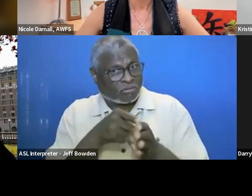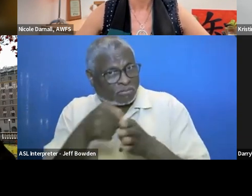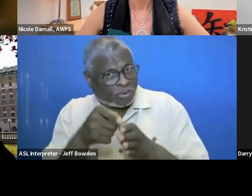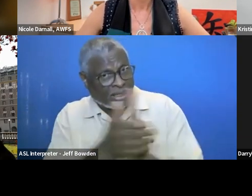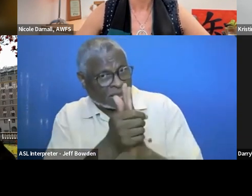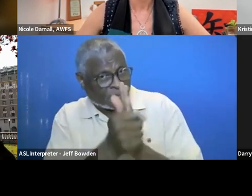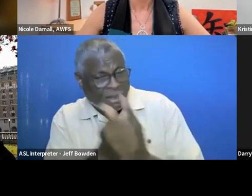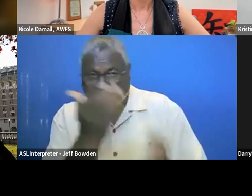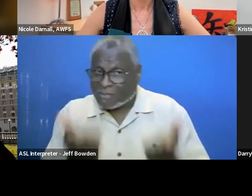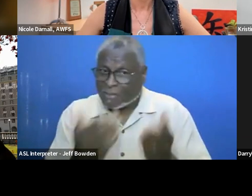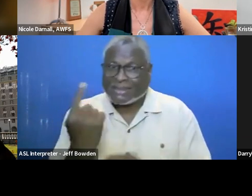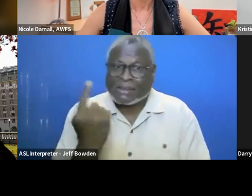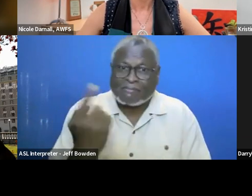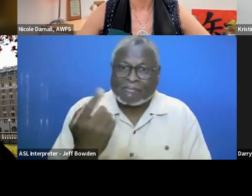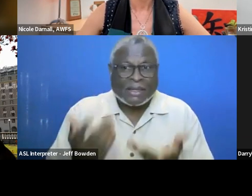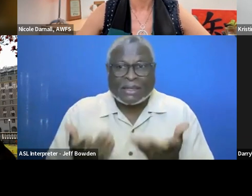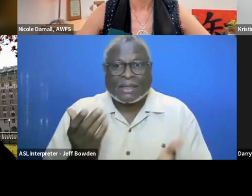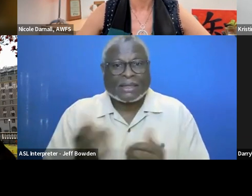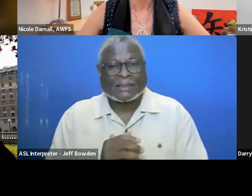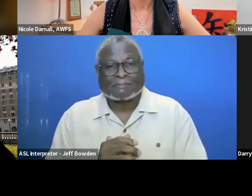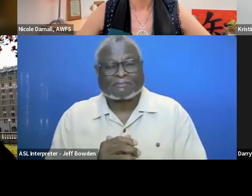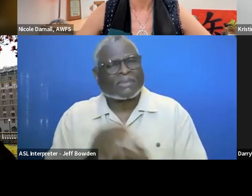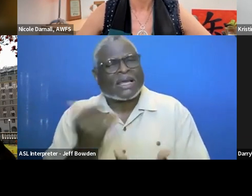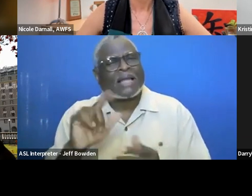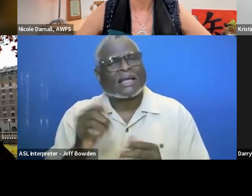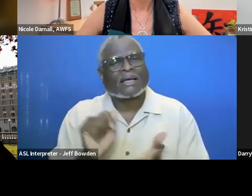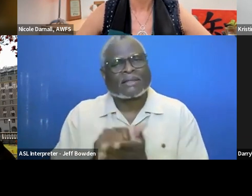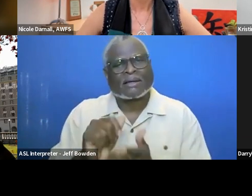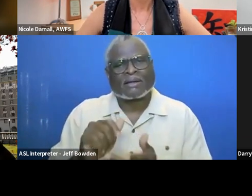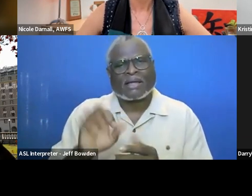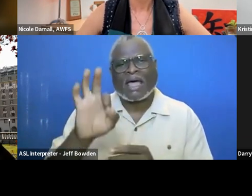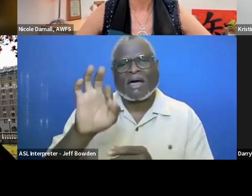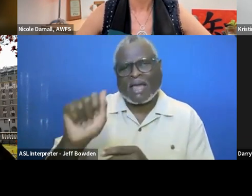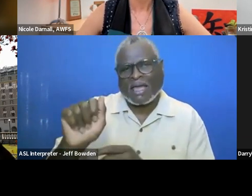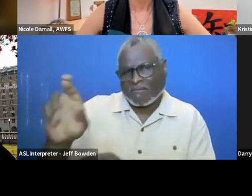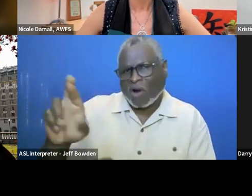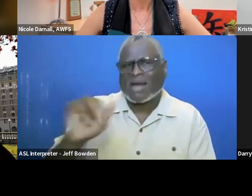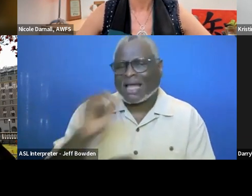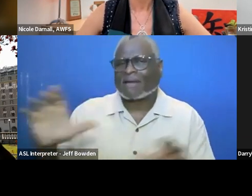and it could be like, like the FAR is not a comprehensive list of small business regulations.